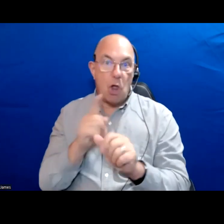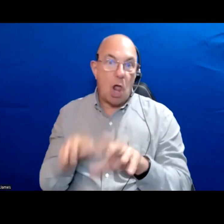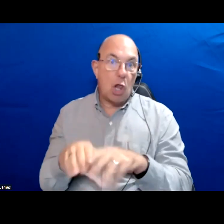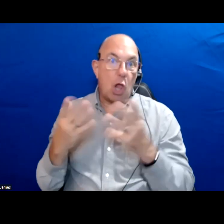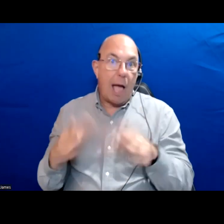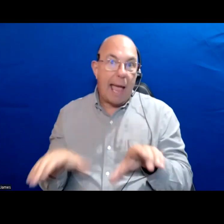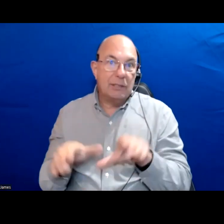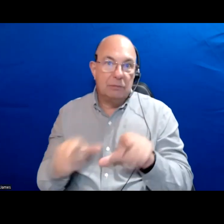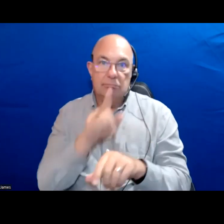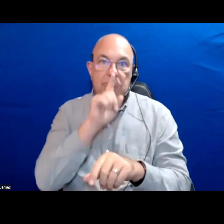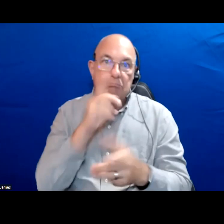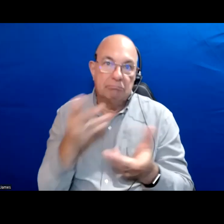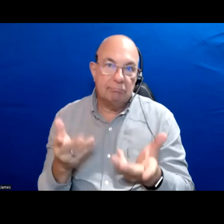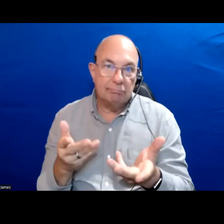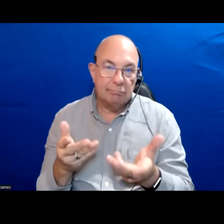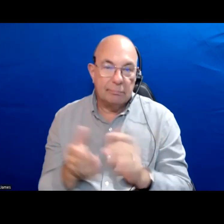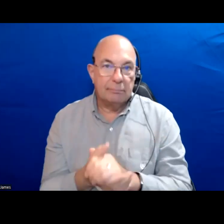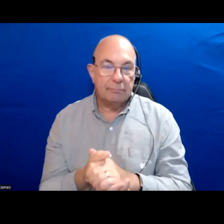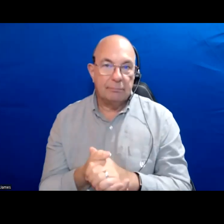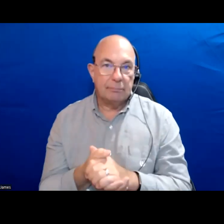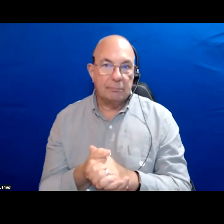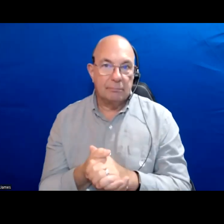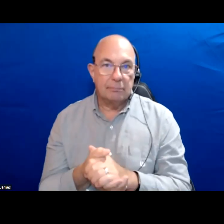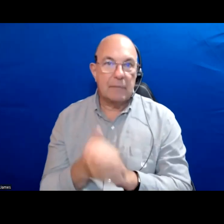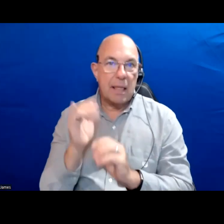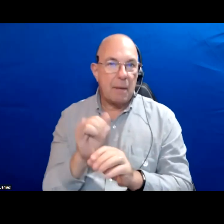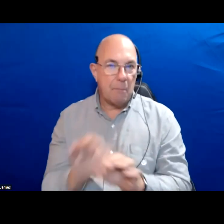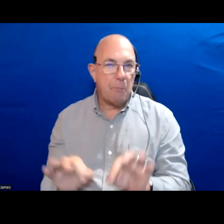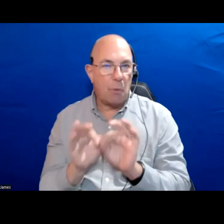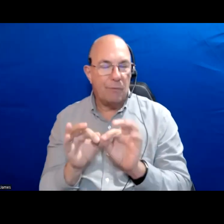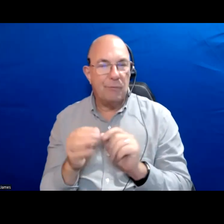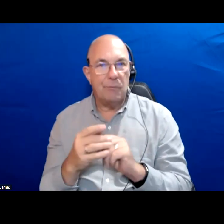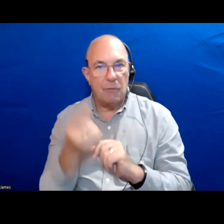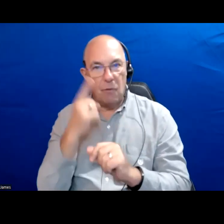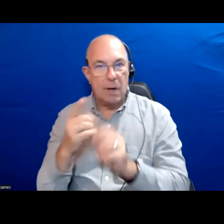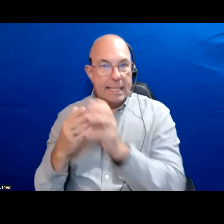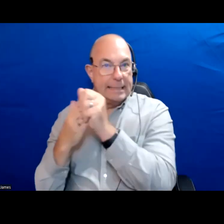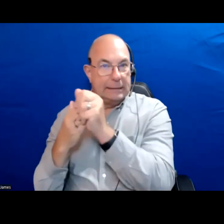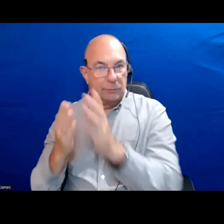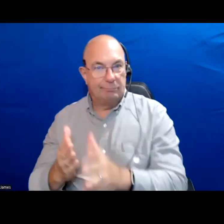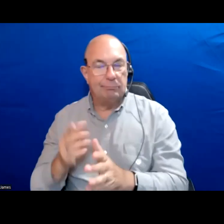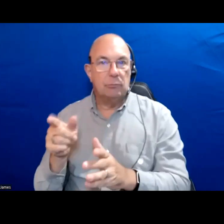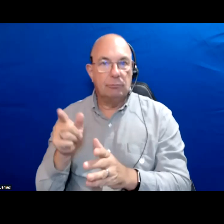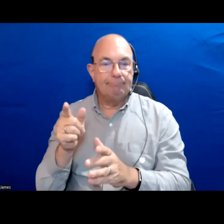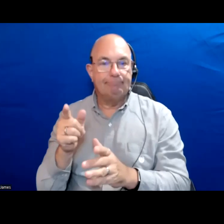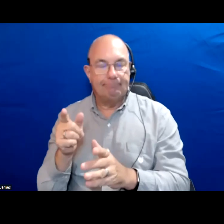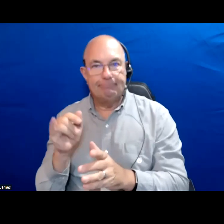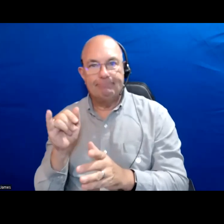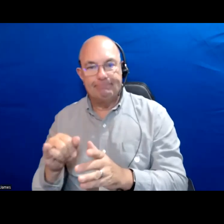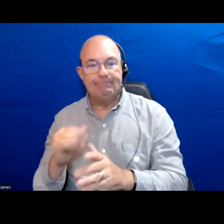That is why I think it is important for our leaders to take risks. Seriously.